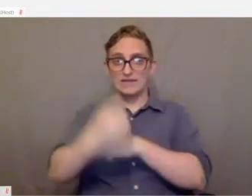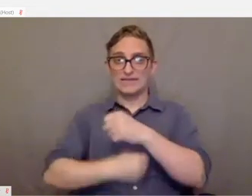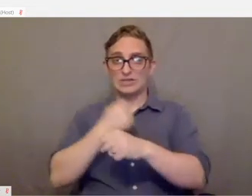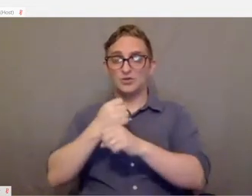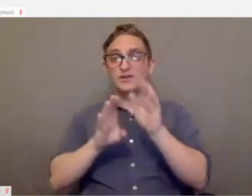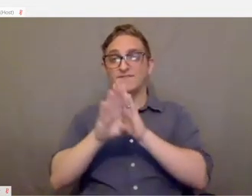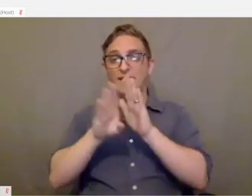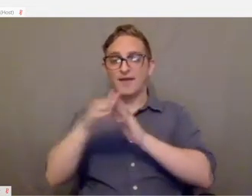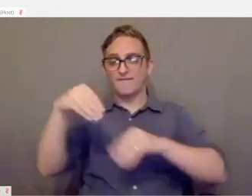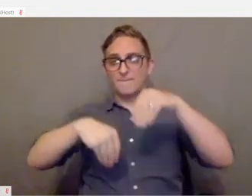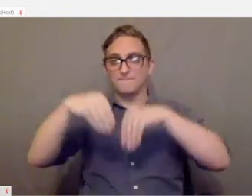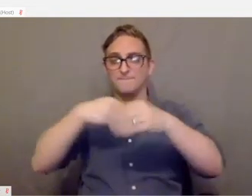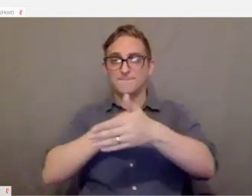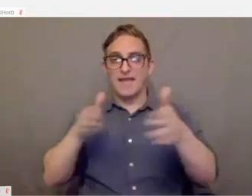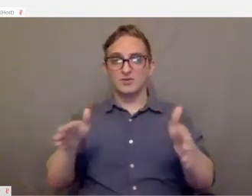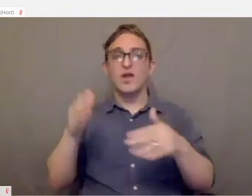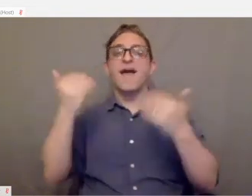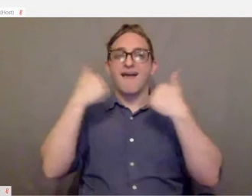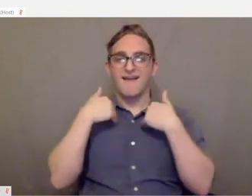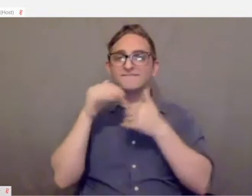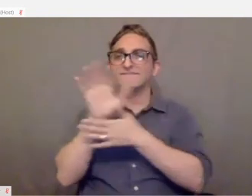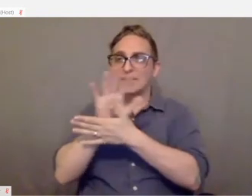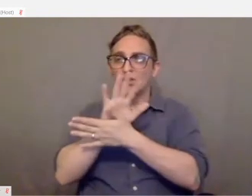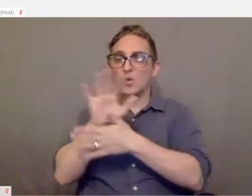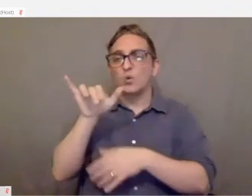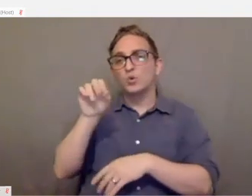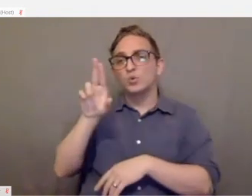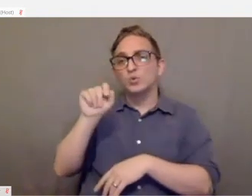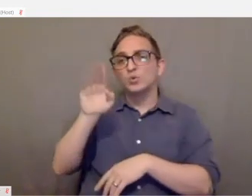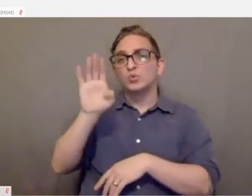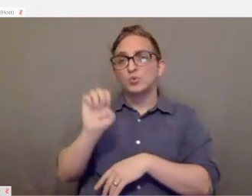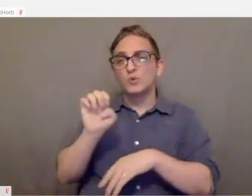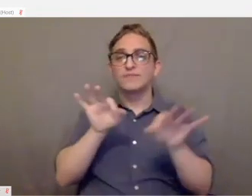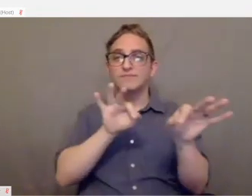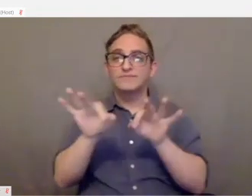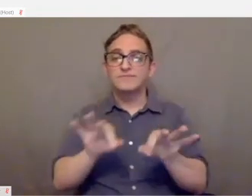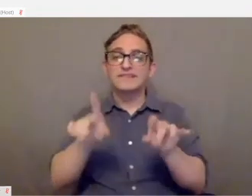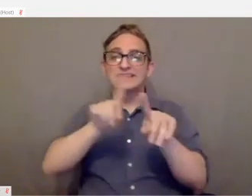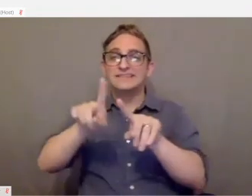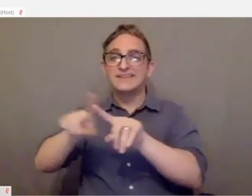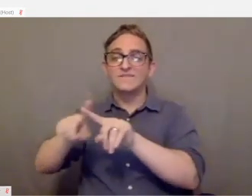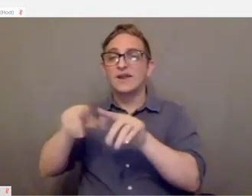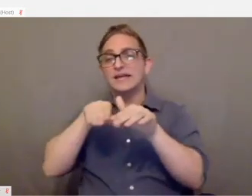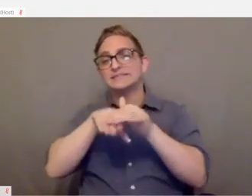a video that I've linked on YouTube that goes through the various accessibility features of the packaging.